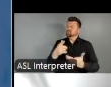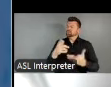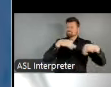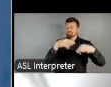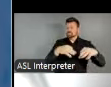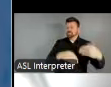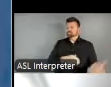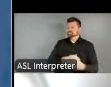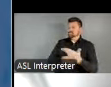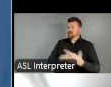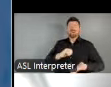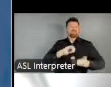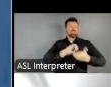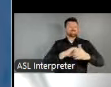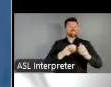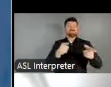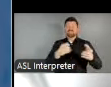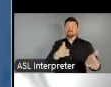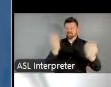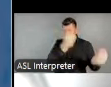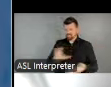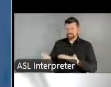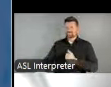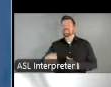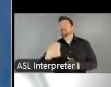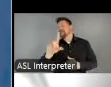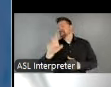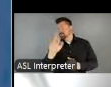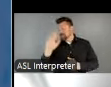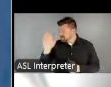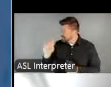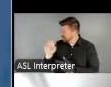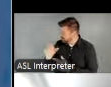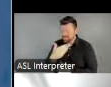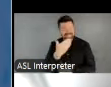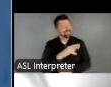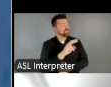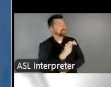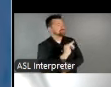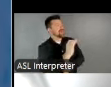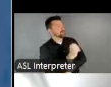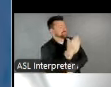who will give a brief overview. Hello, Eleanor. - Thank you, Michael. Hello. I hope everything is